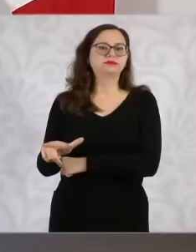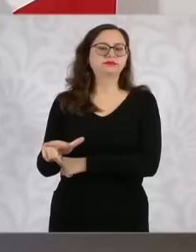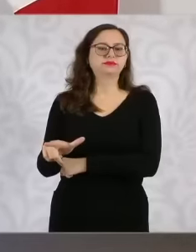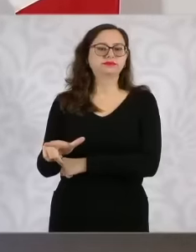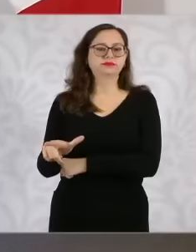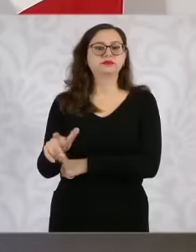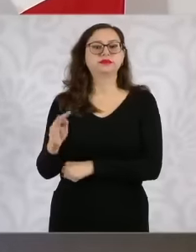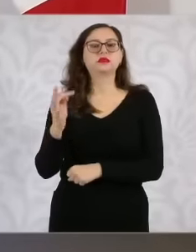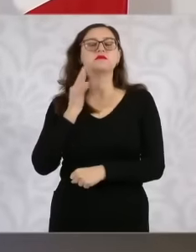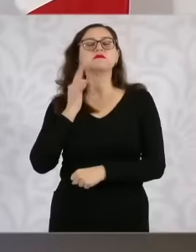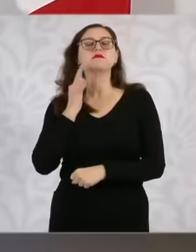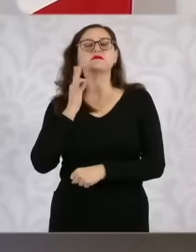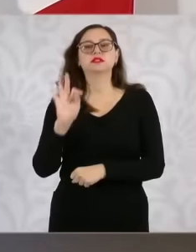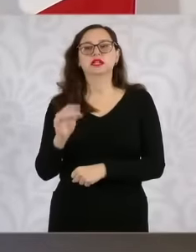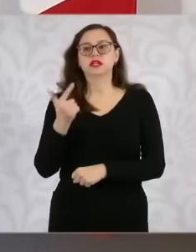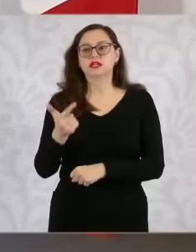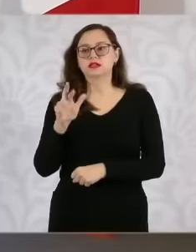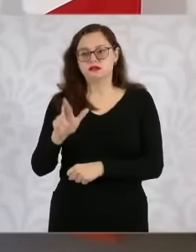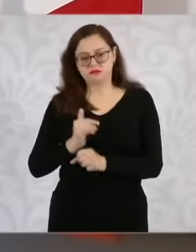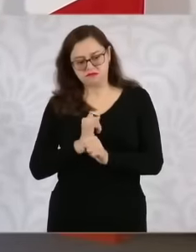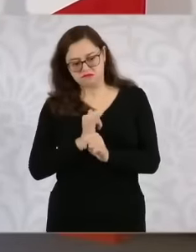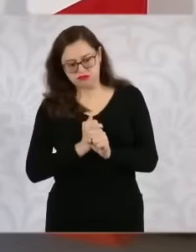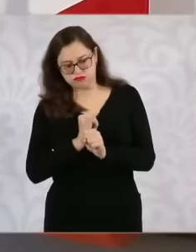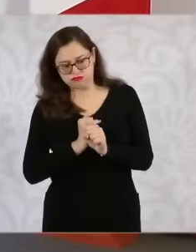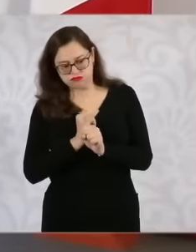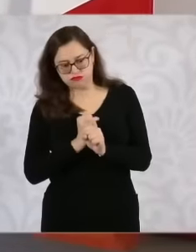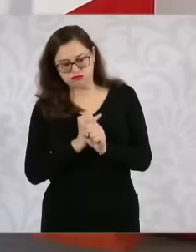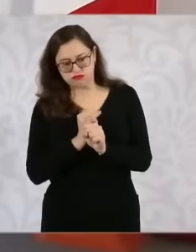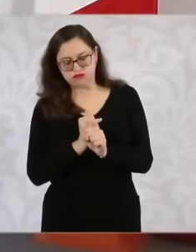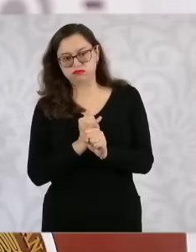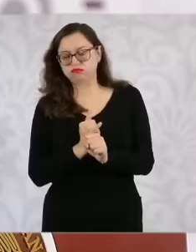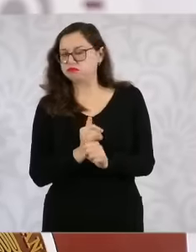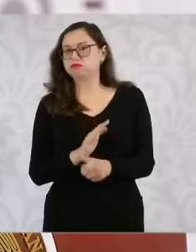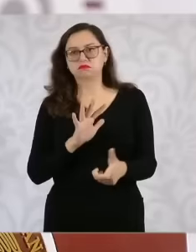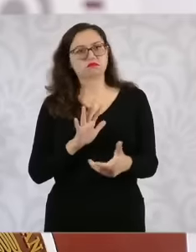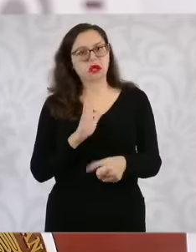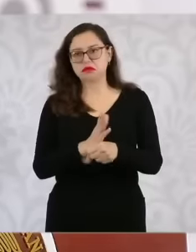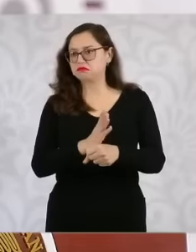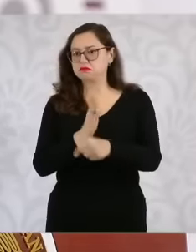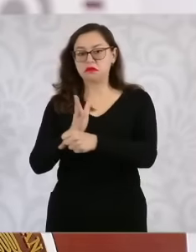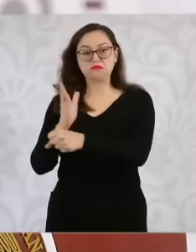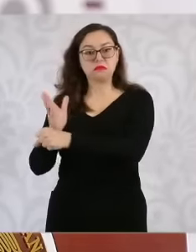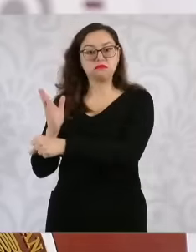whoever has to be punished is being criminally sanctioned in accordance with the Attorney General's Office of the Republic and its investigations, and finally in